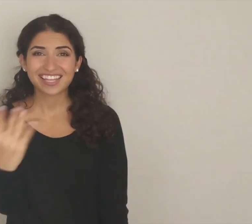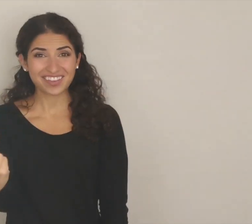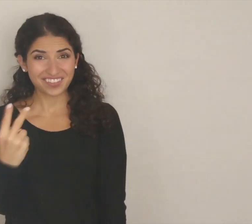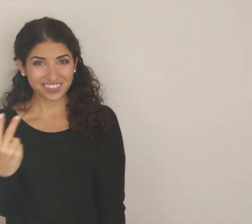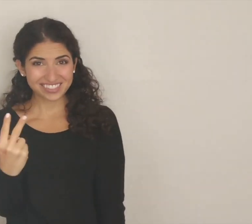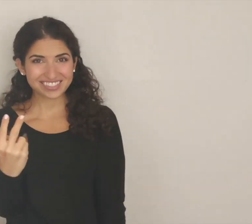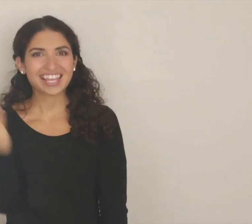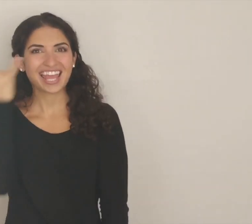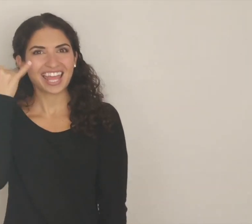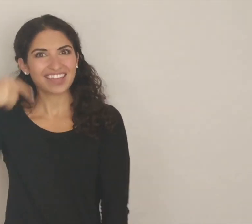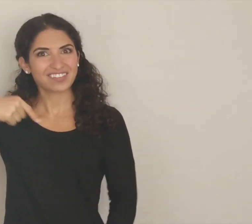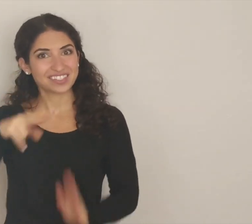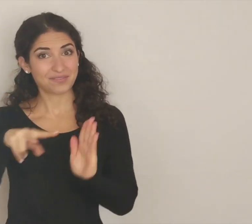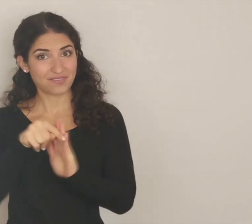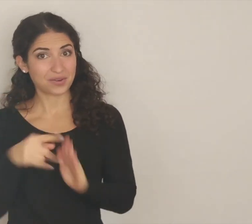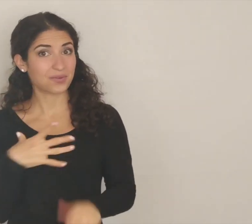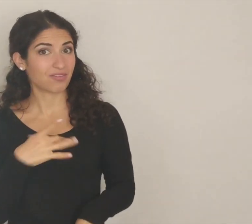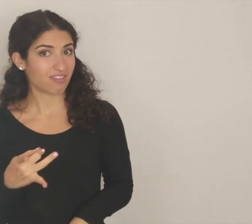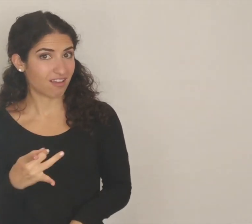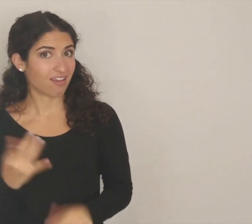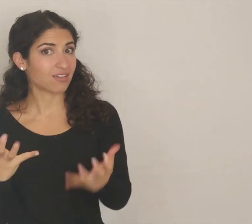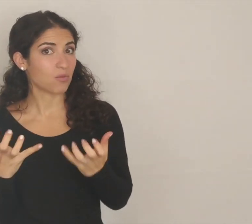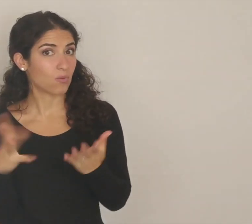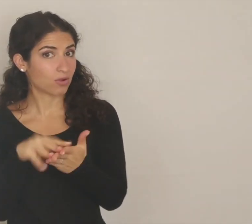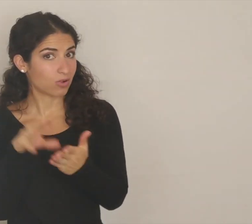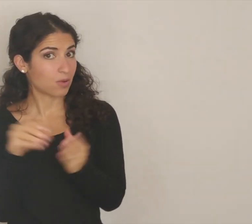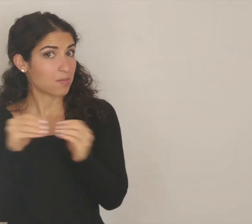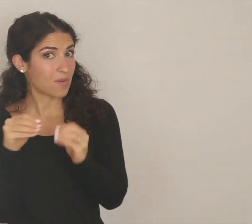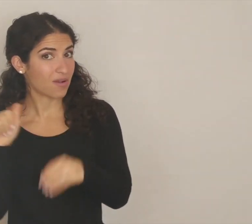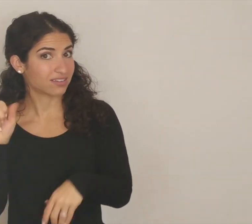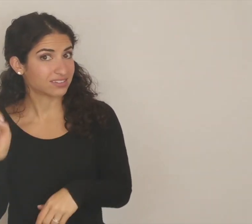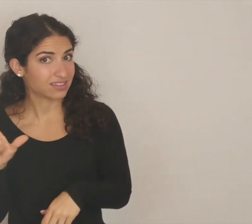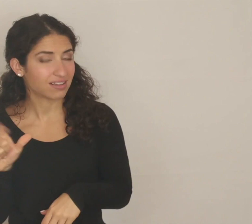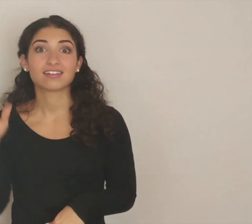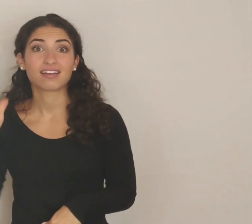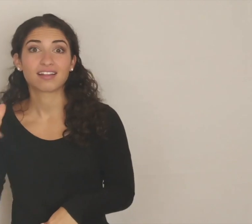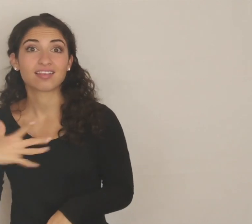Thank you so much for watching! If you like this video and you want to learn more ASL,